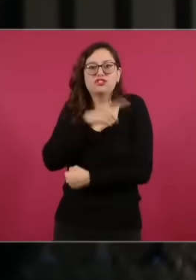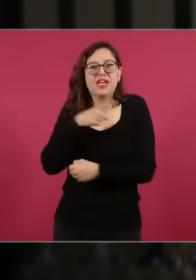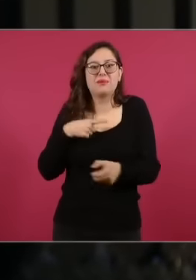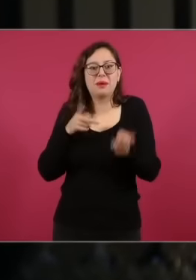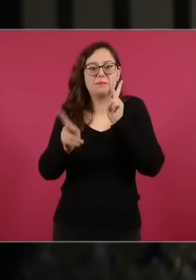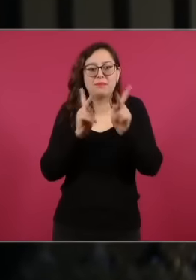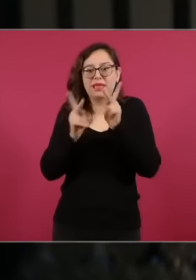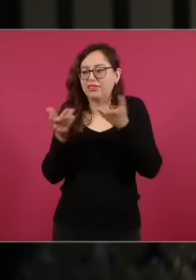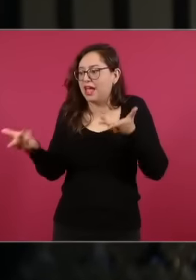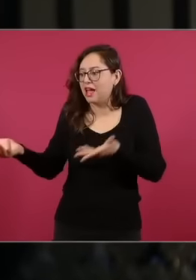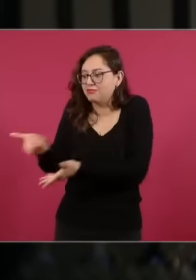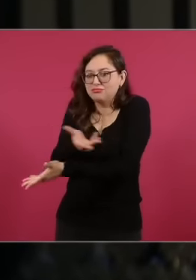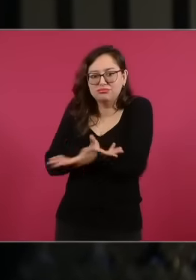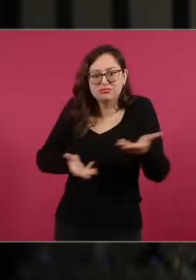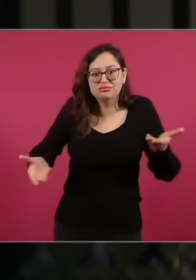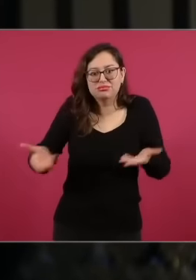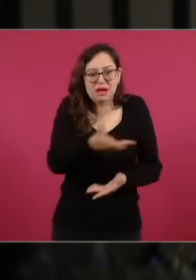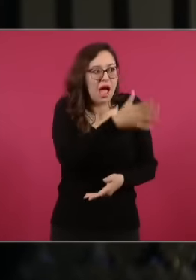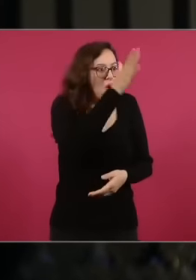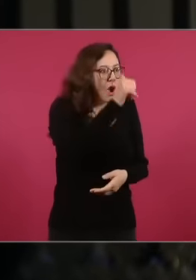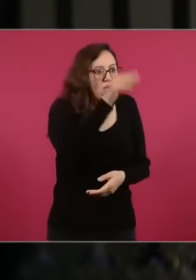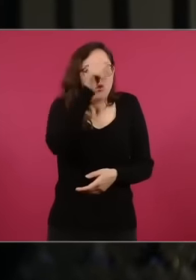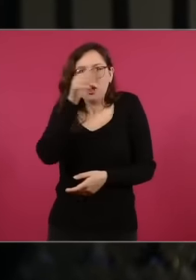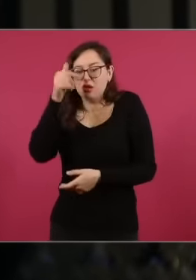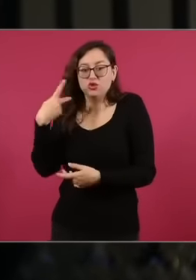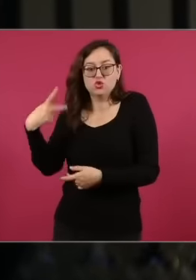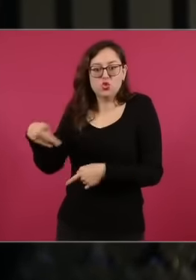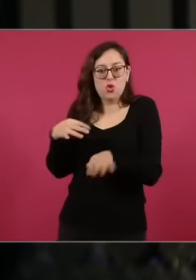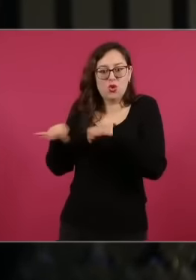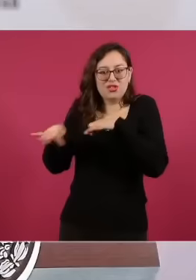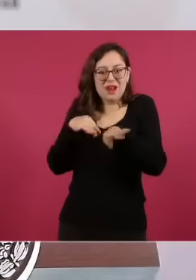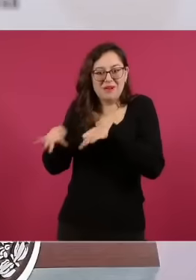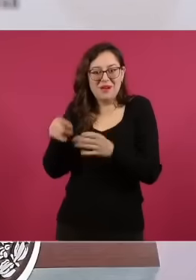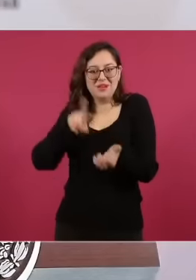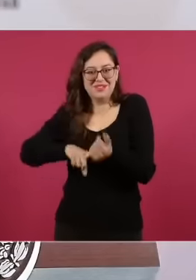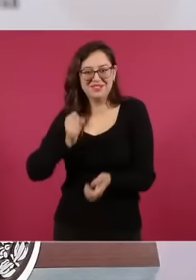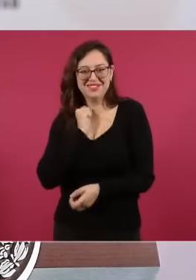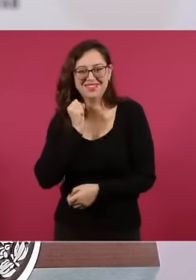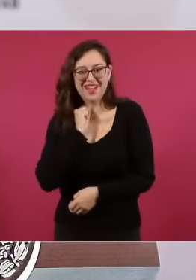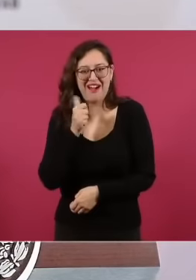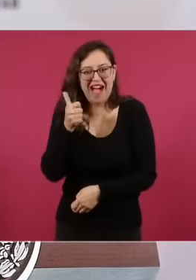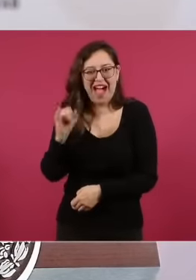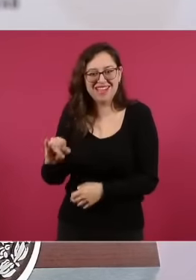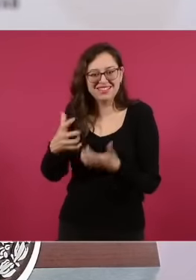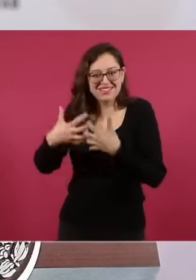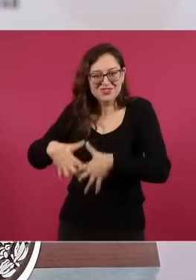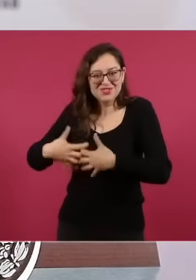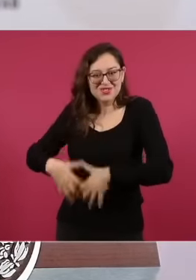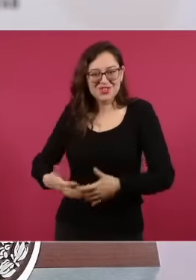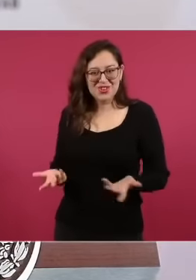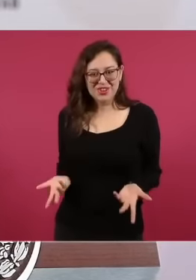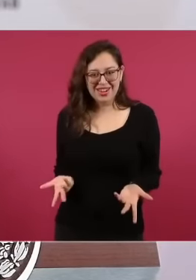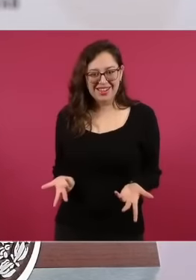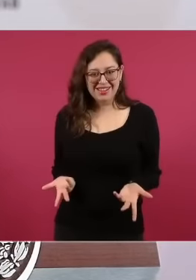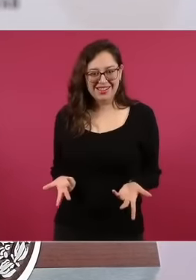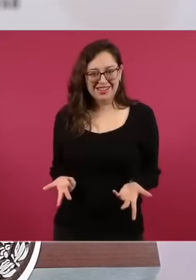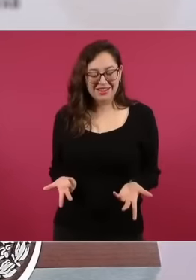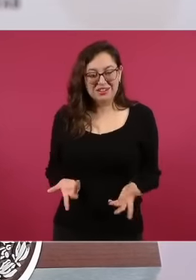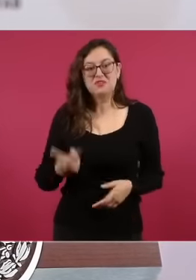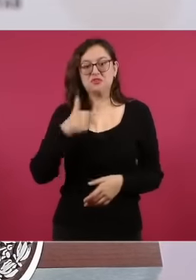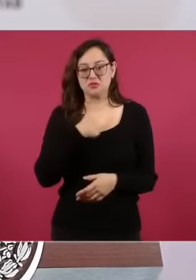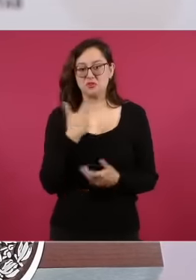is. their work, I sent an initiative to reform the Constitution and it is the